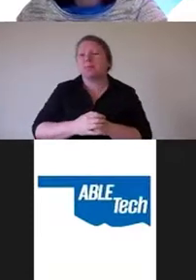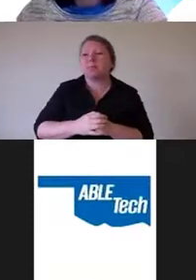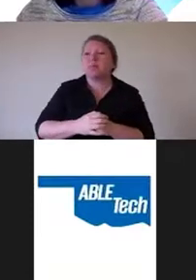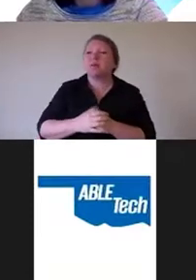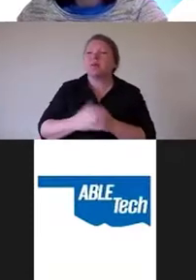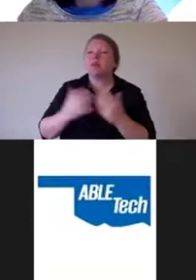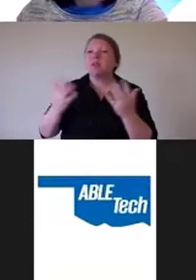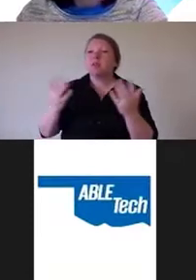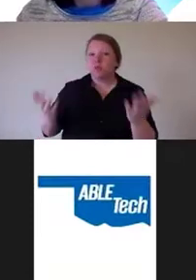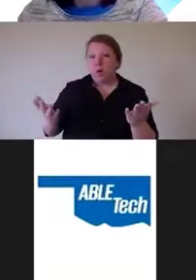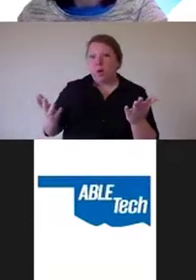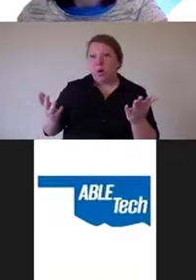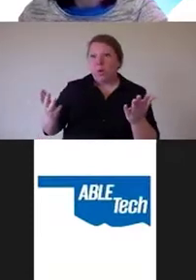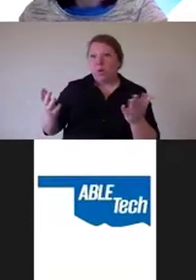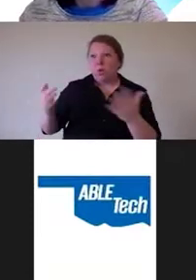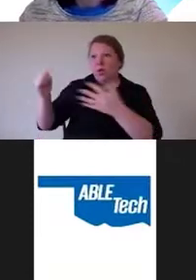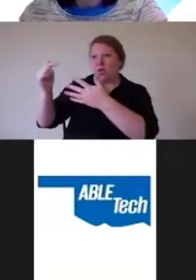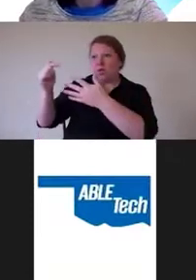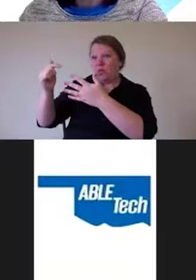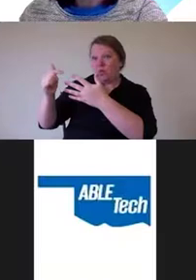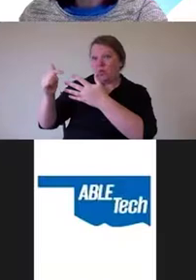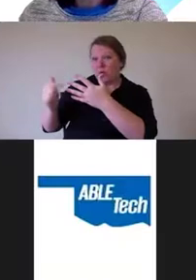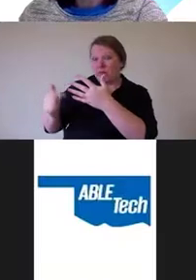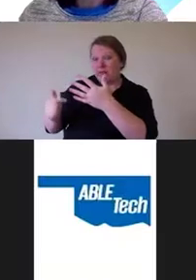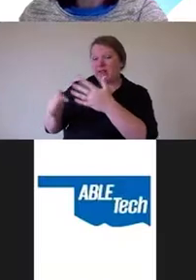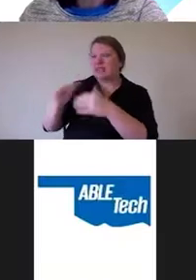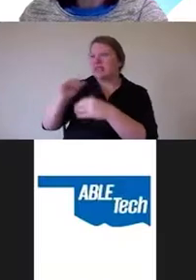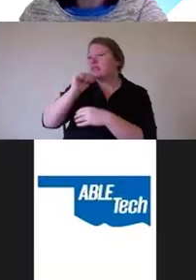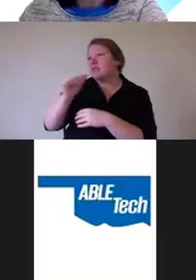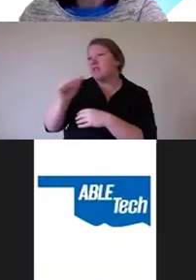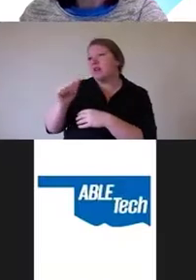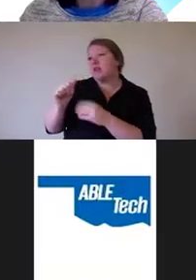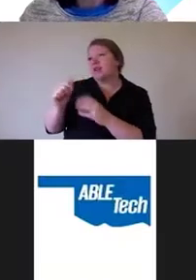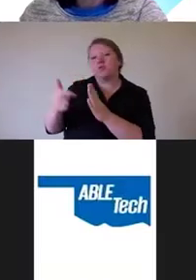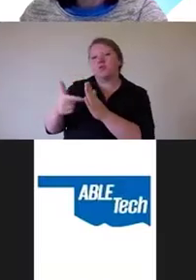So, those things are not necessarily required by WCAG,